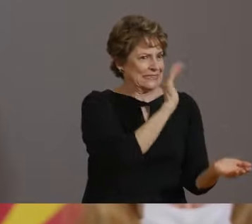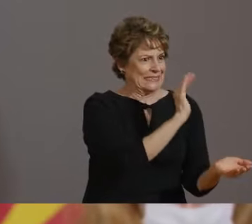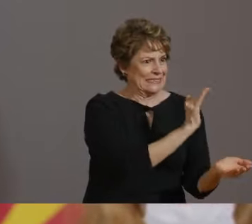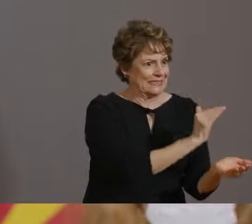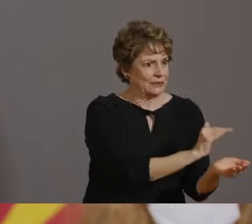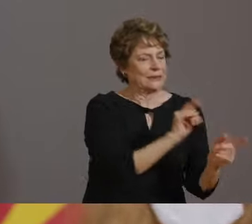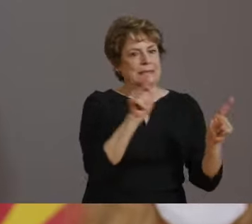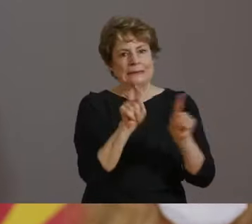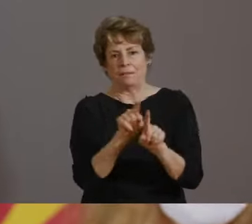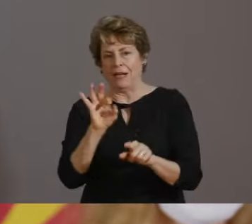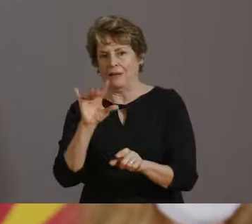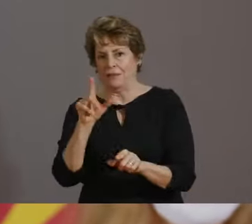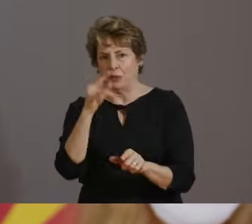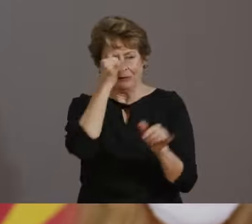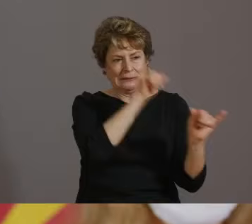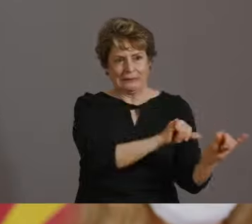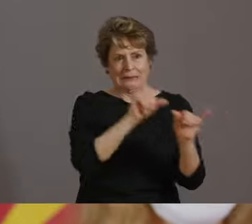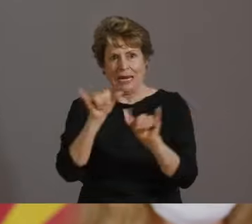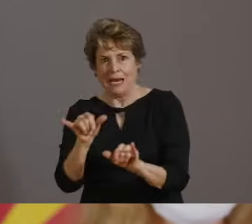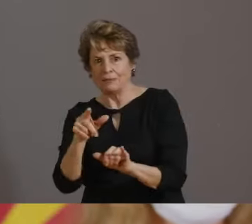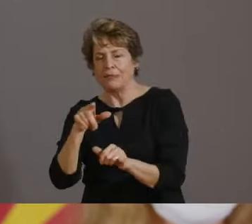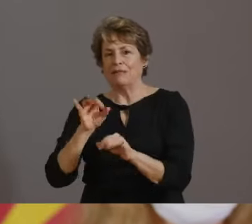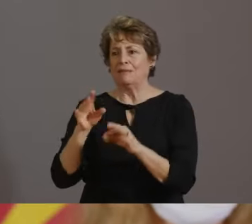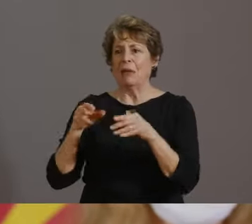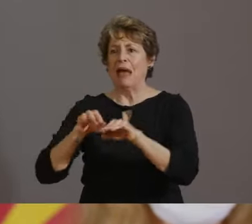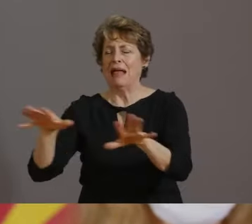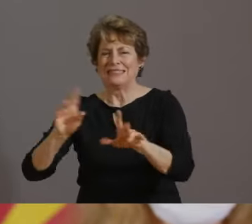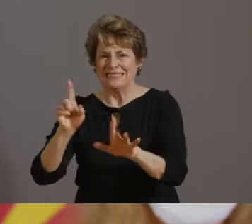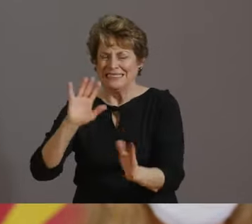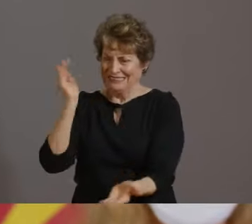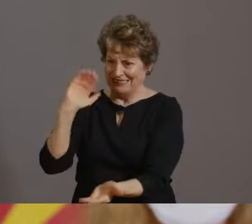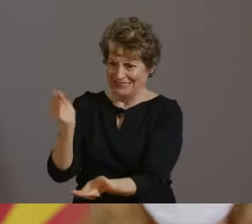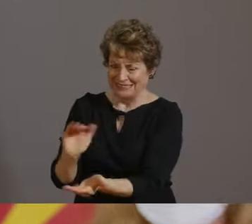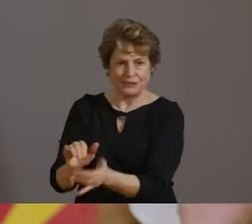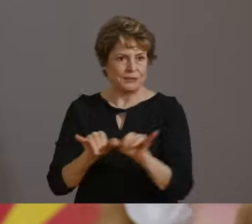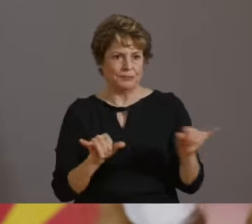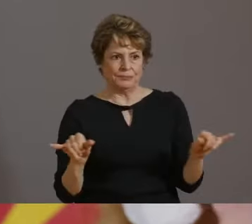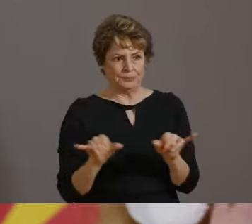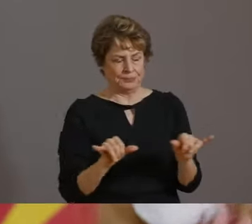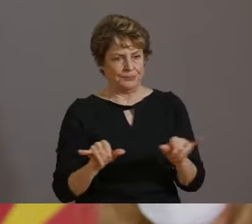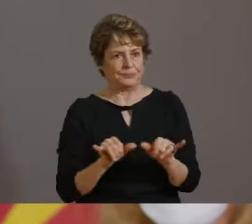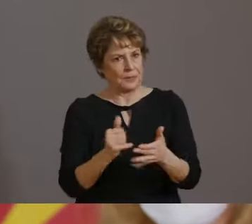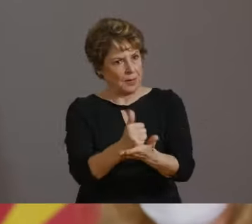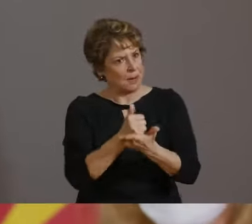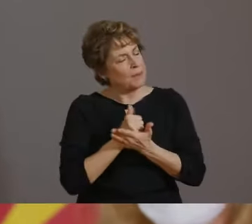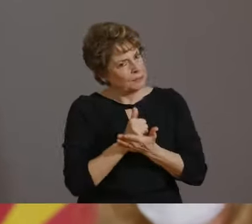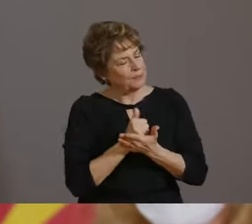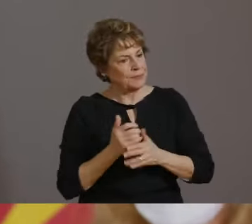WE HAVE BEEN ABLE TO MAKE A SIGNIFICANT AMOUNT OF PROGRESS IN THE FIGHT AGAINST COVID-19.